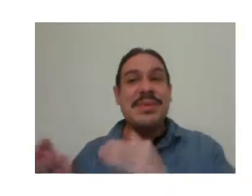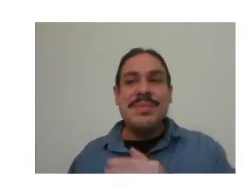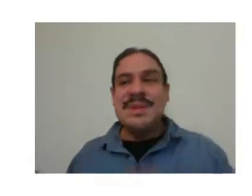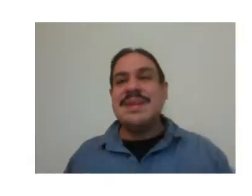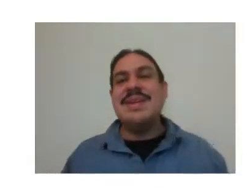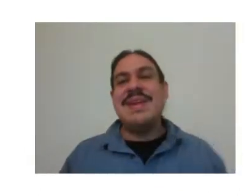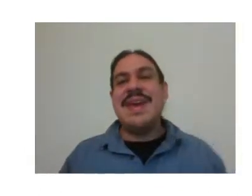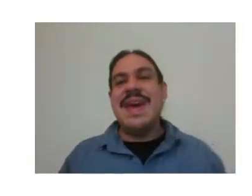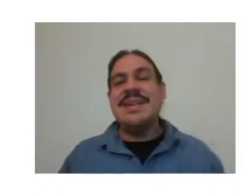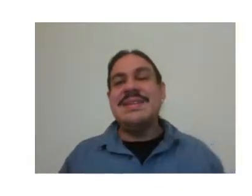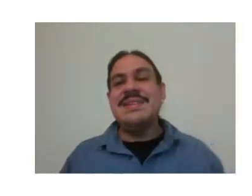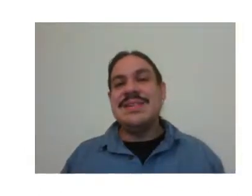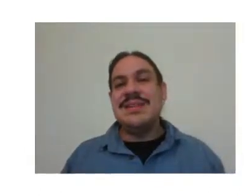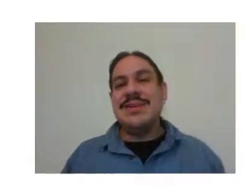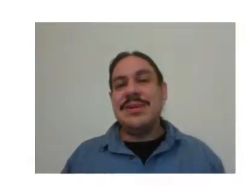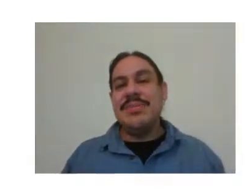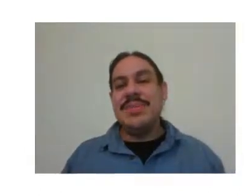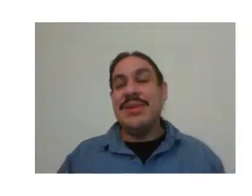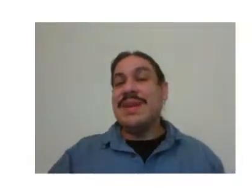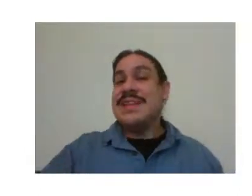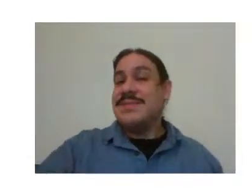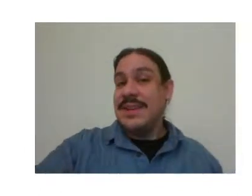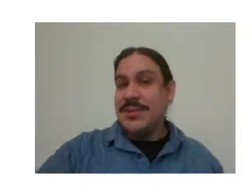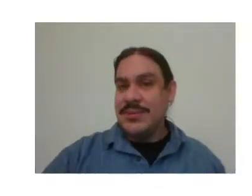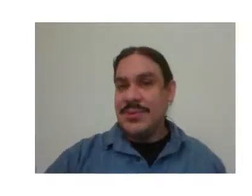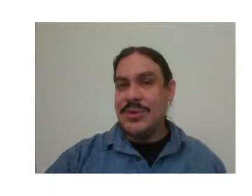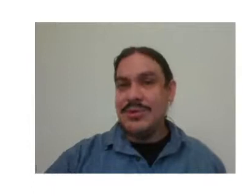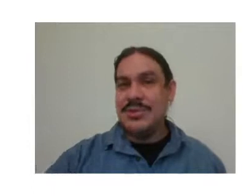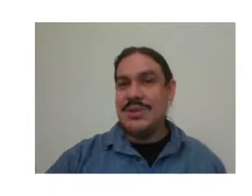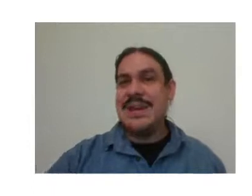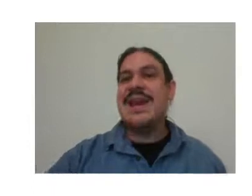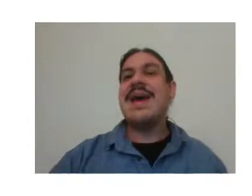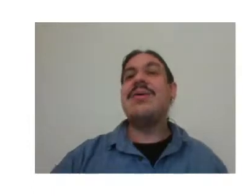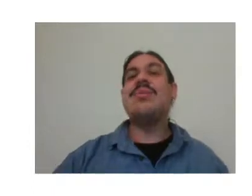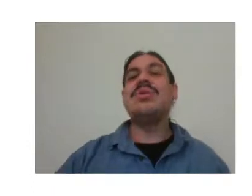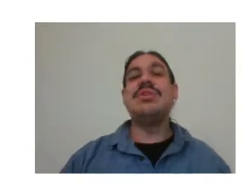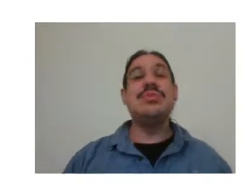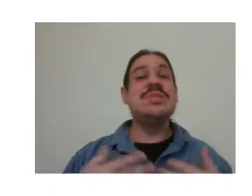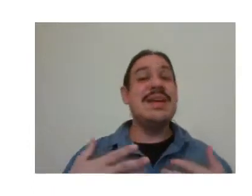them. And in our next video we're going to look at how we could use sign